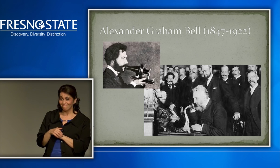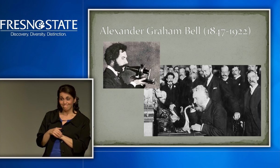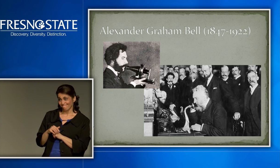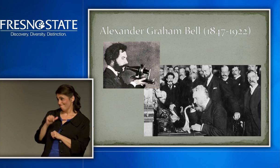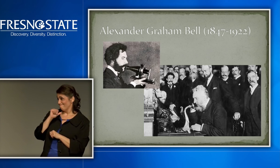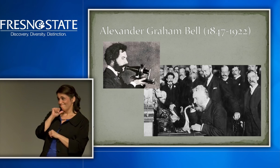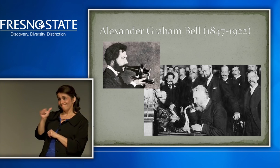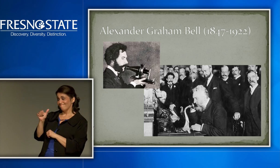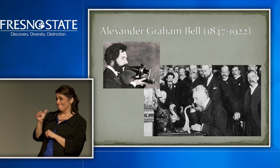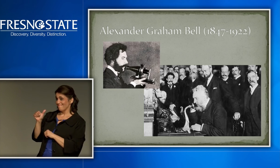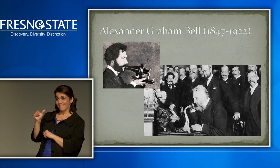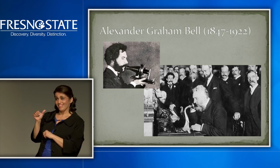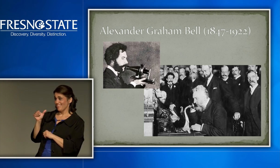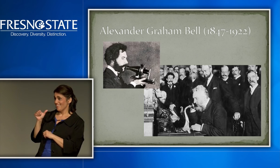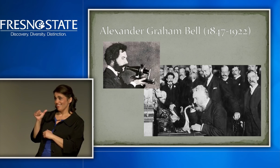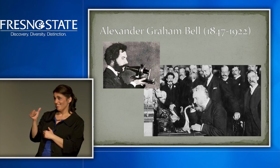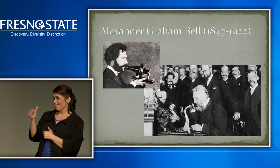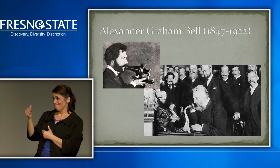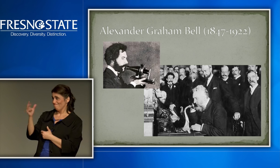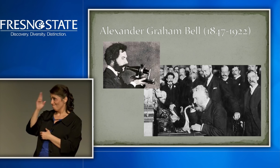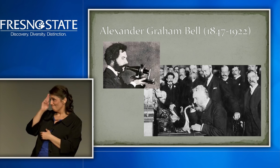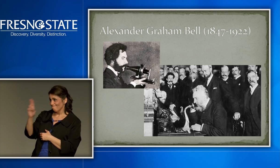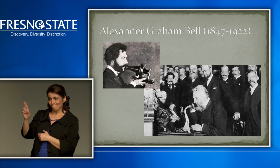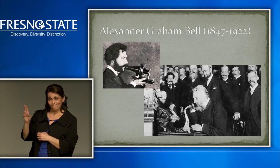He is not respected in our community.